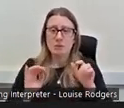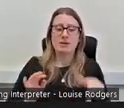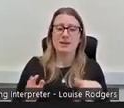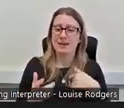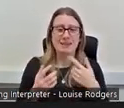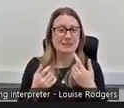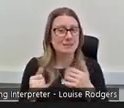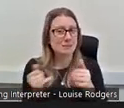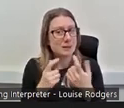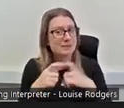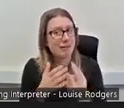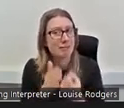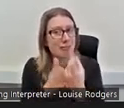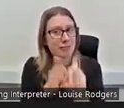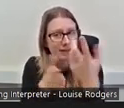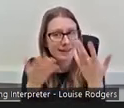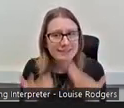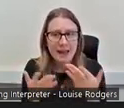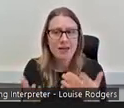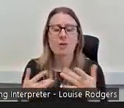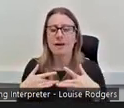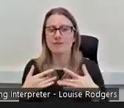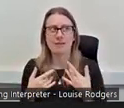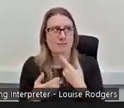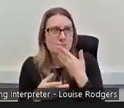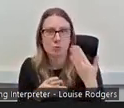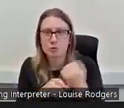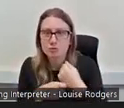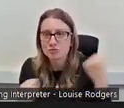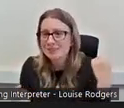belong, you know, I don't have a degree, I certainly don't have a heritage background,